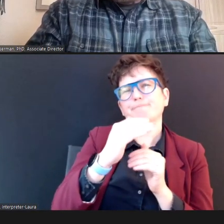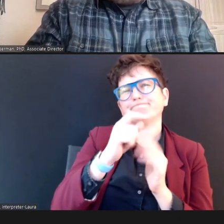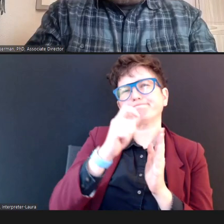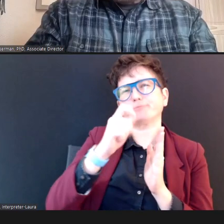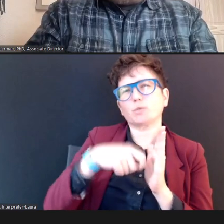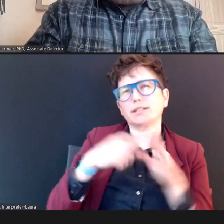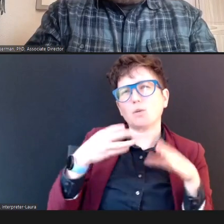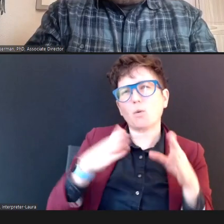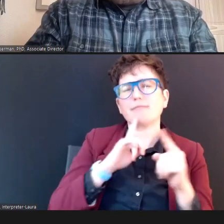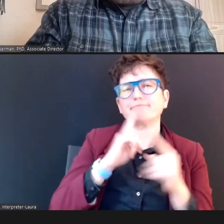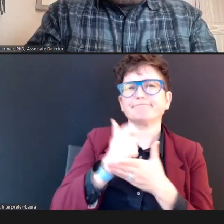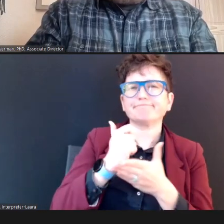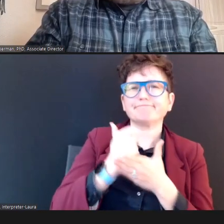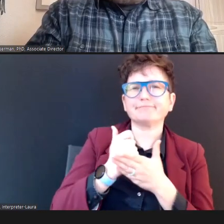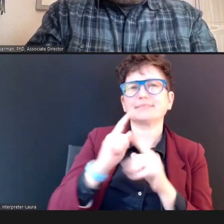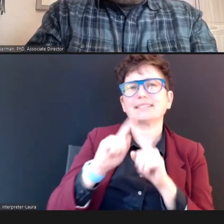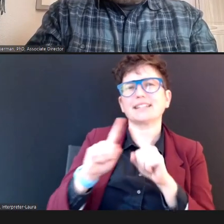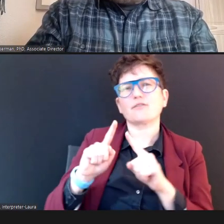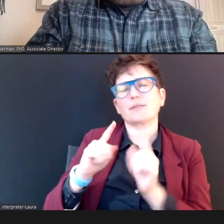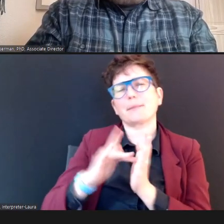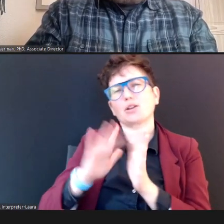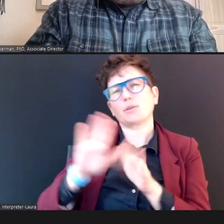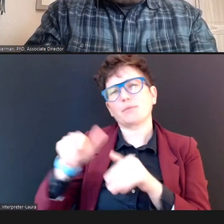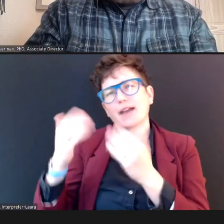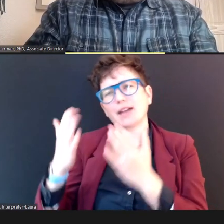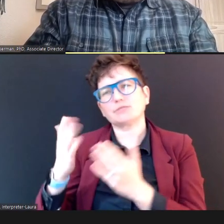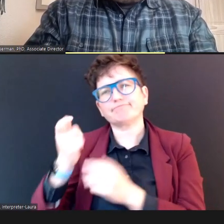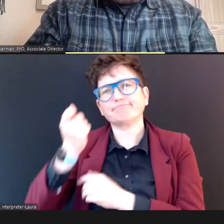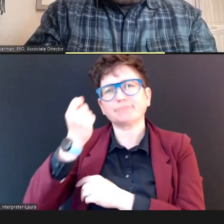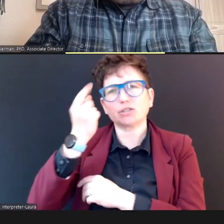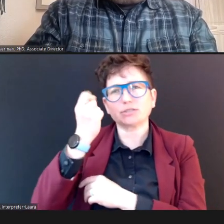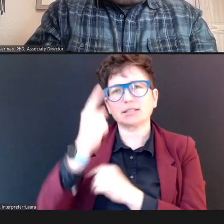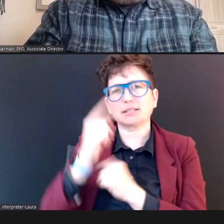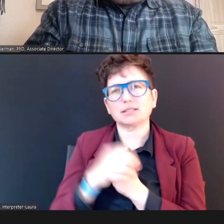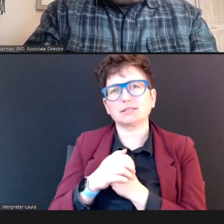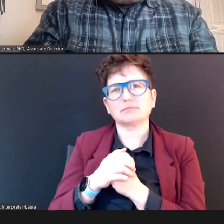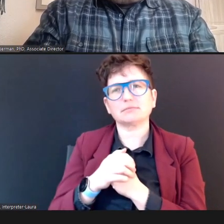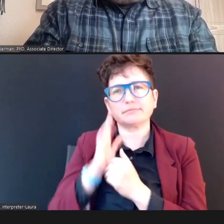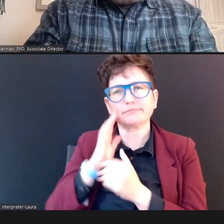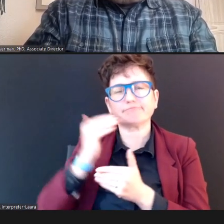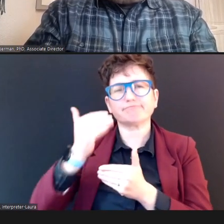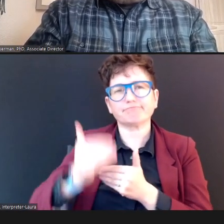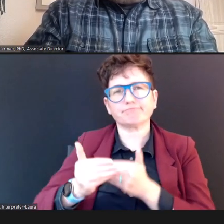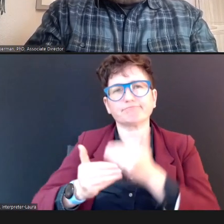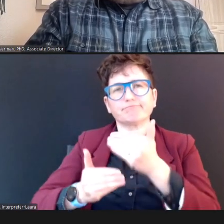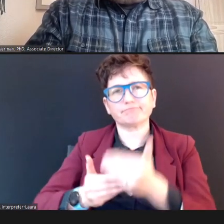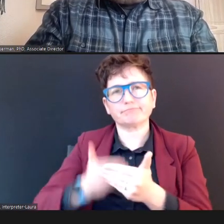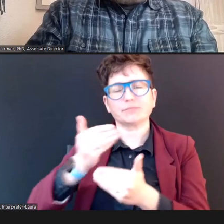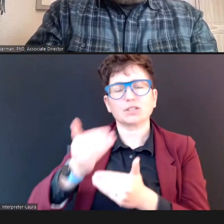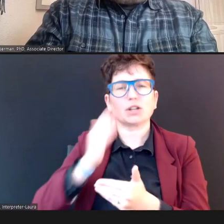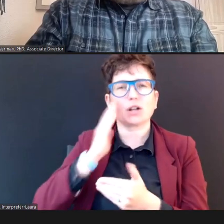Medical providers understand the. DR. Yes. Doctor Terry Foust, AuD, CCC-A/SLP: The steps to take, the